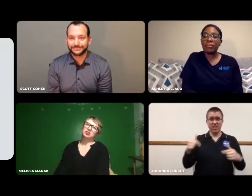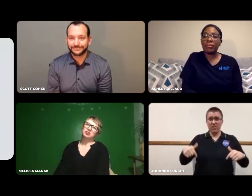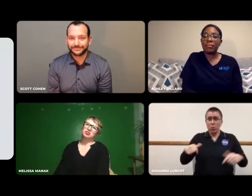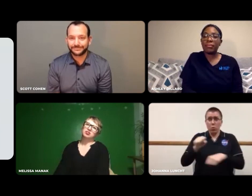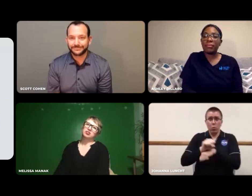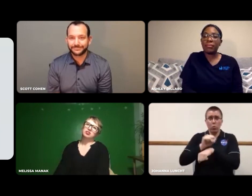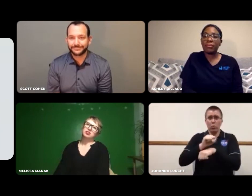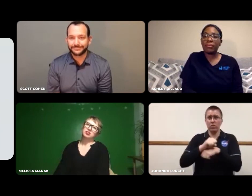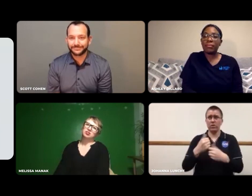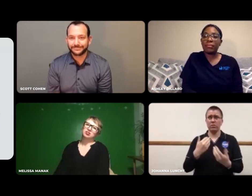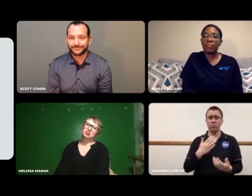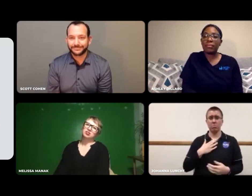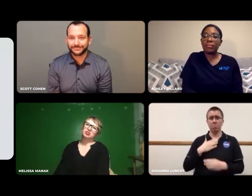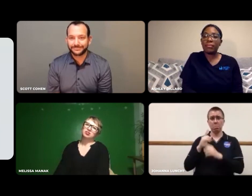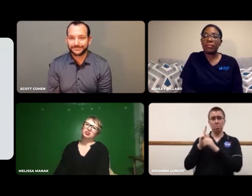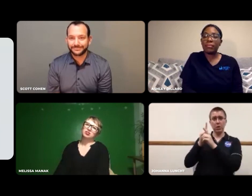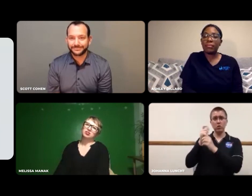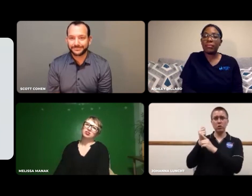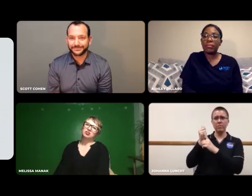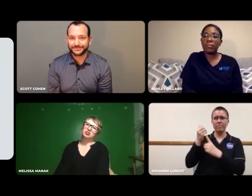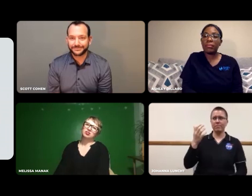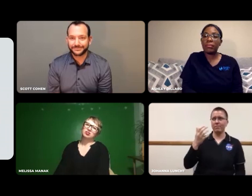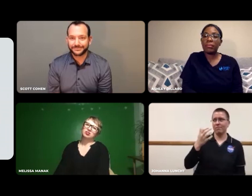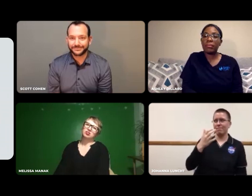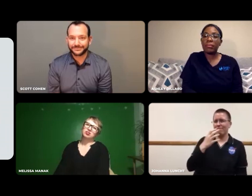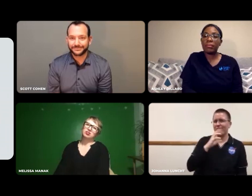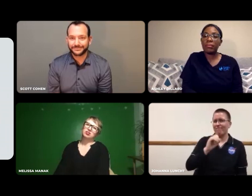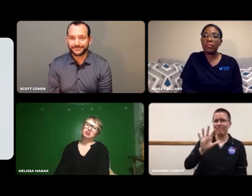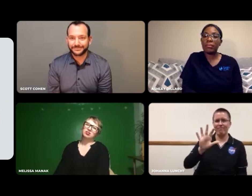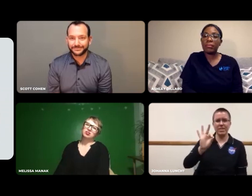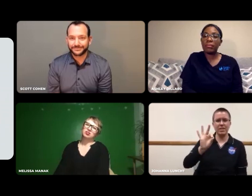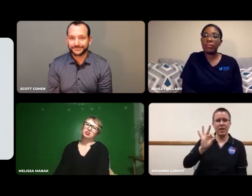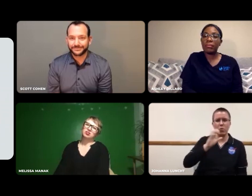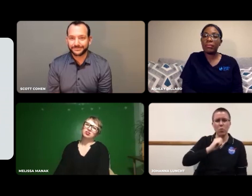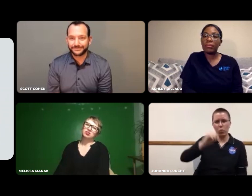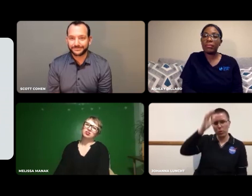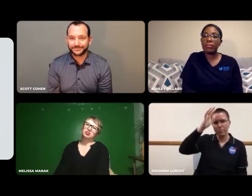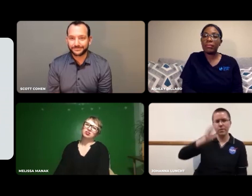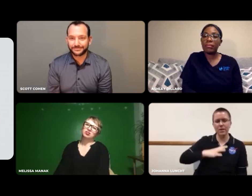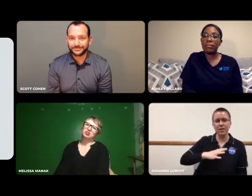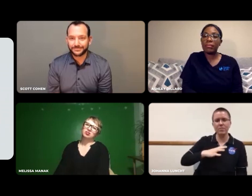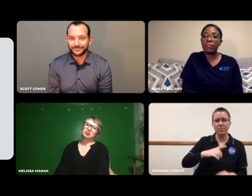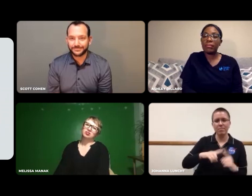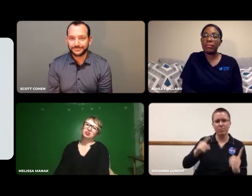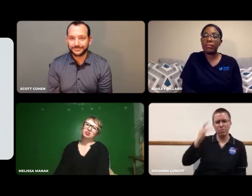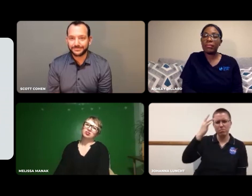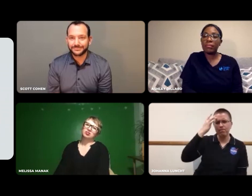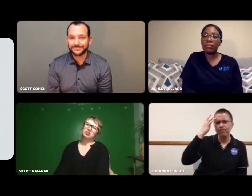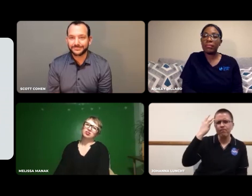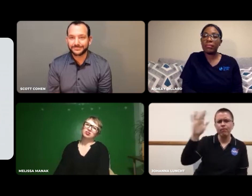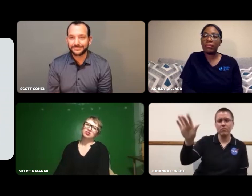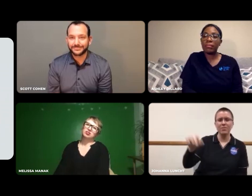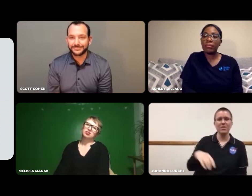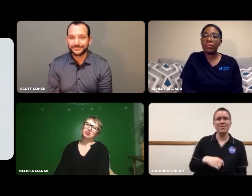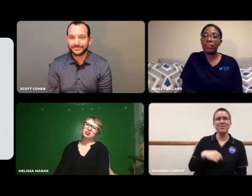Also, now, where I work, there's a brilliant 59 year-old man.